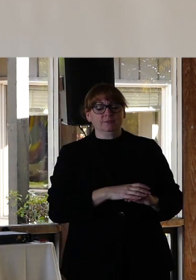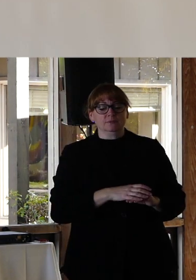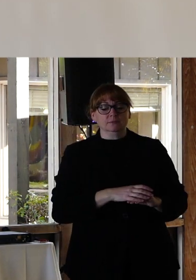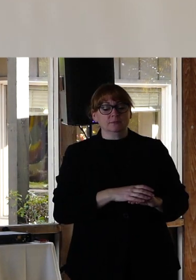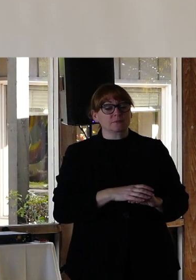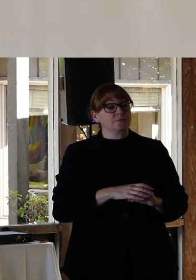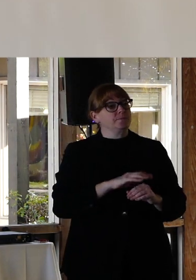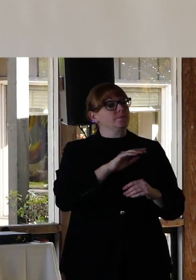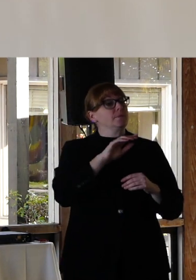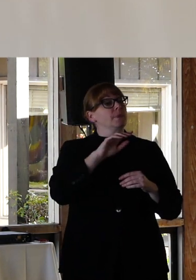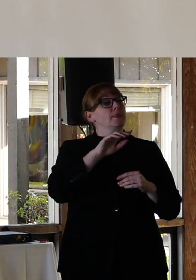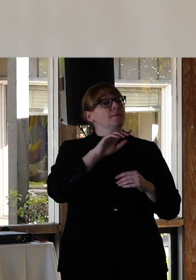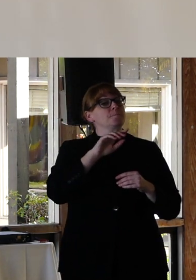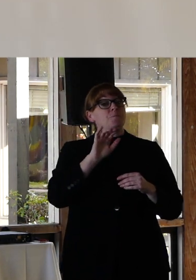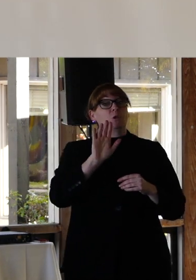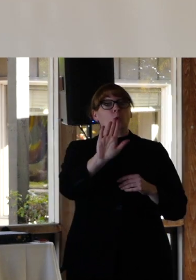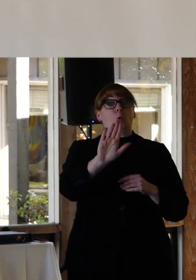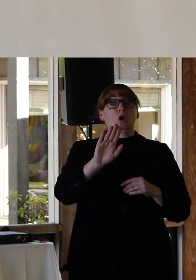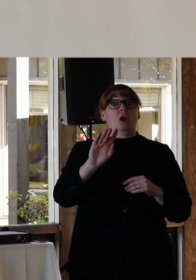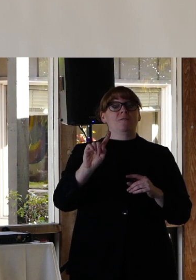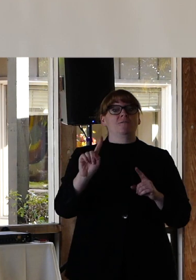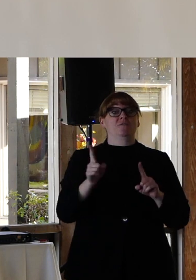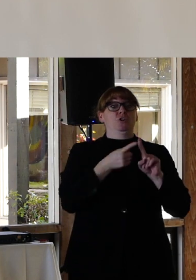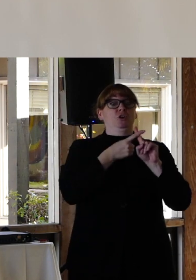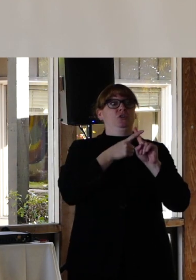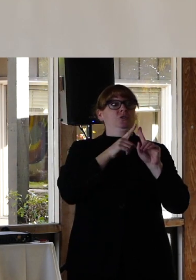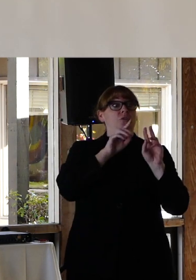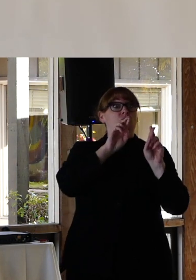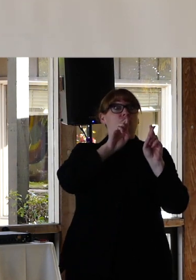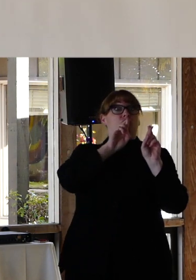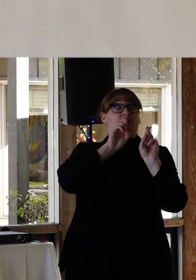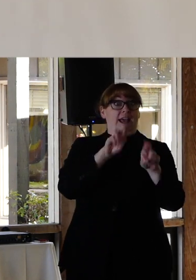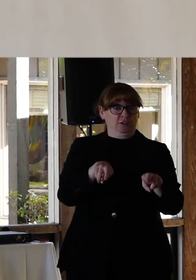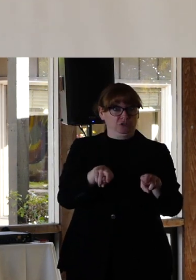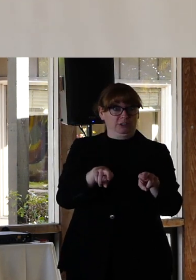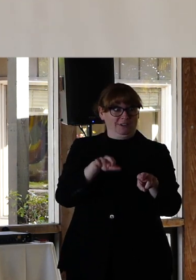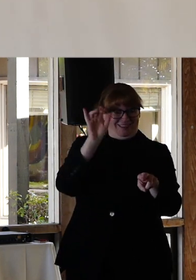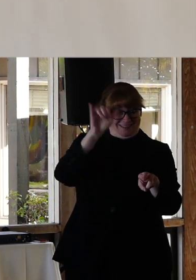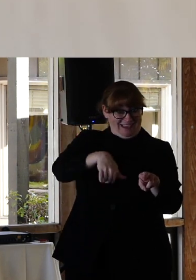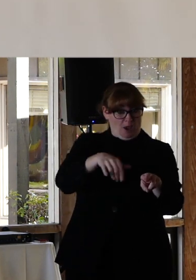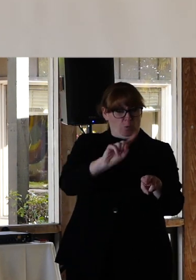That the first reaction you have is what you are encultured to believe.